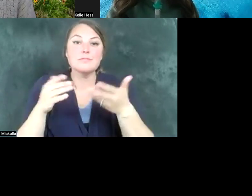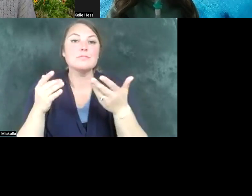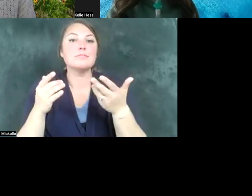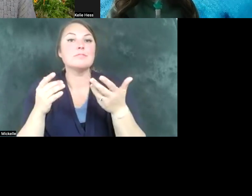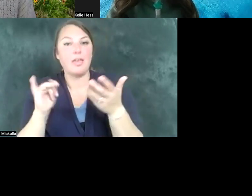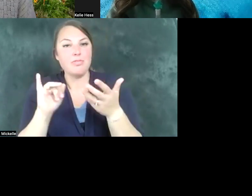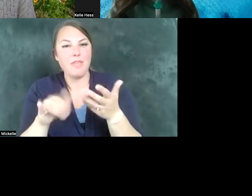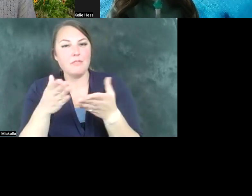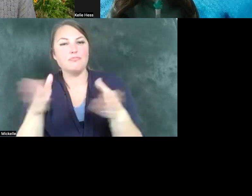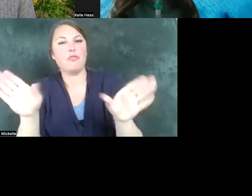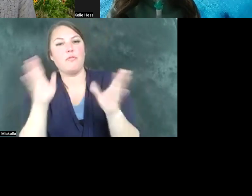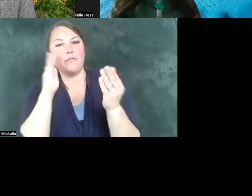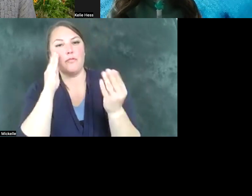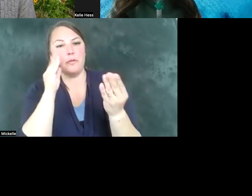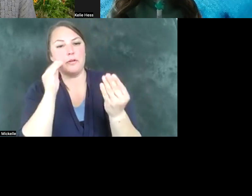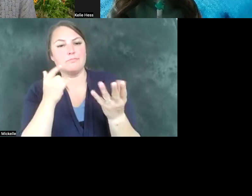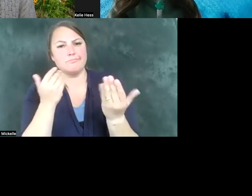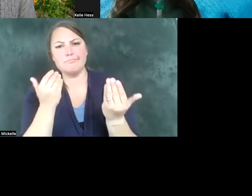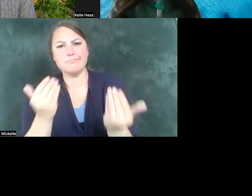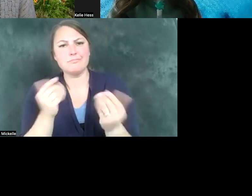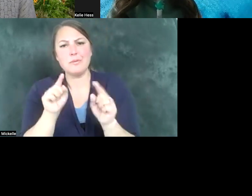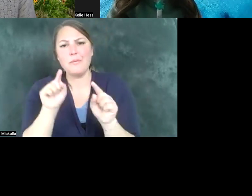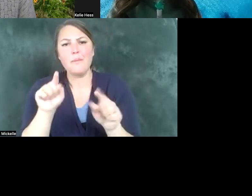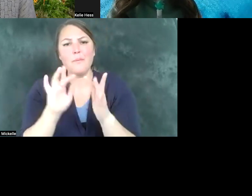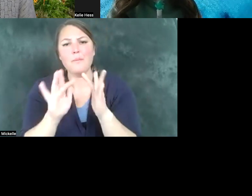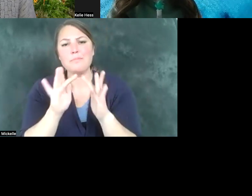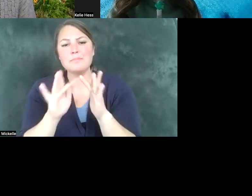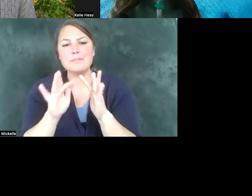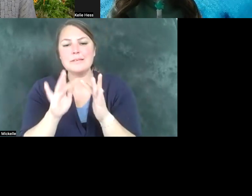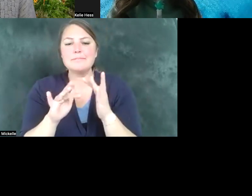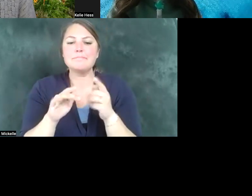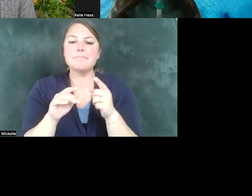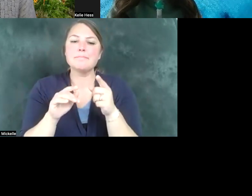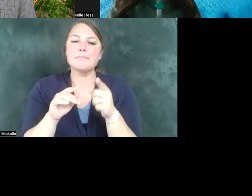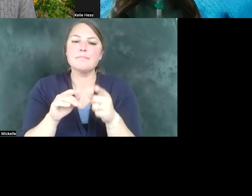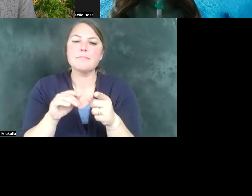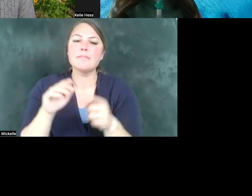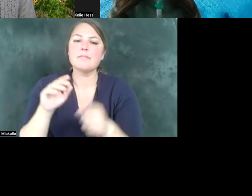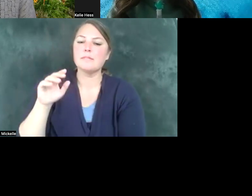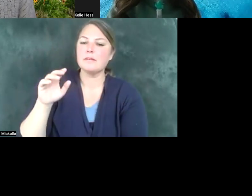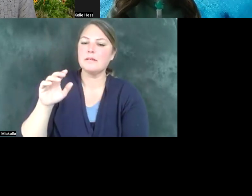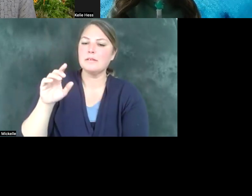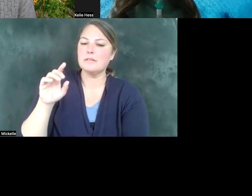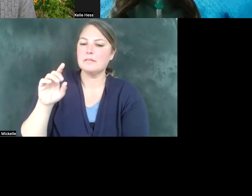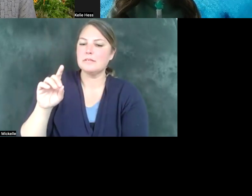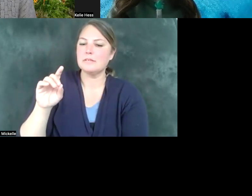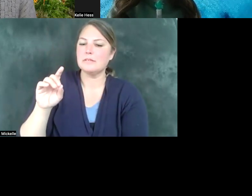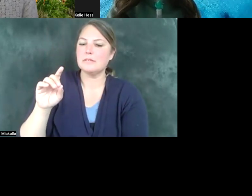please feel free to visit the Disability Law Center's voting rights page and with